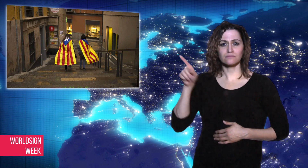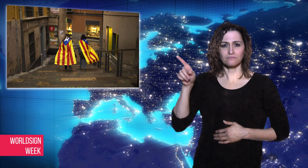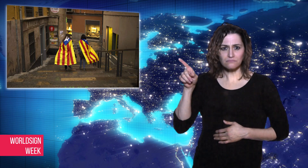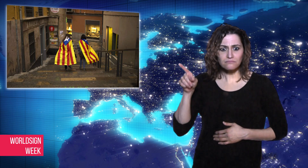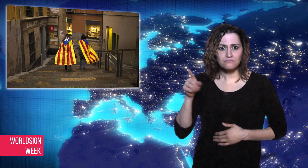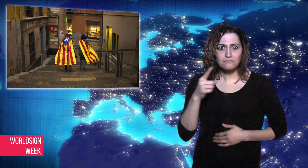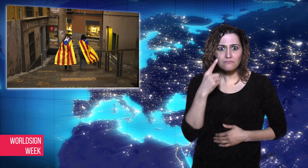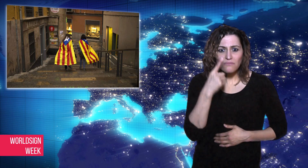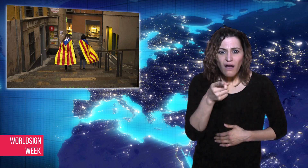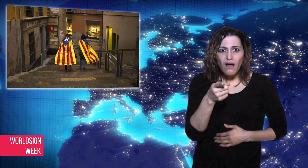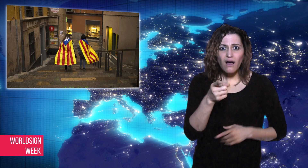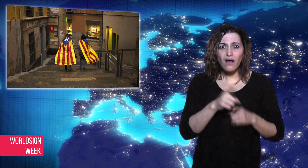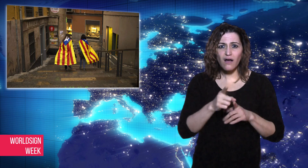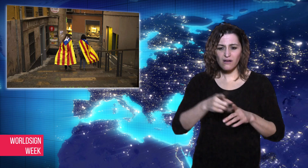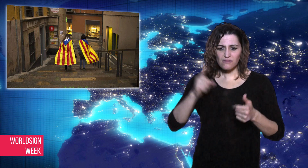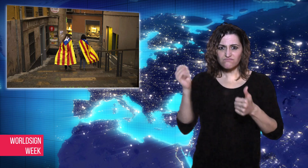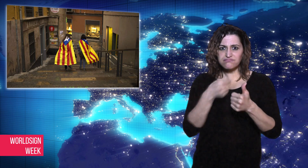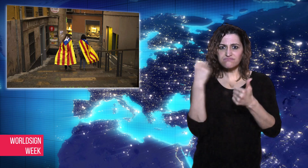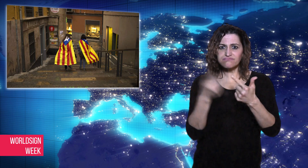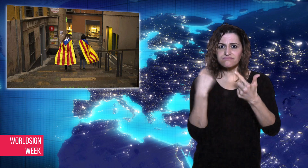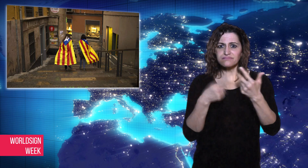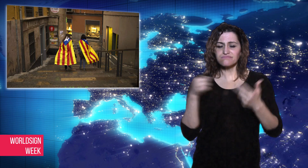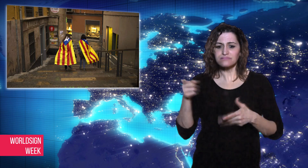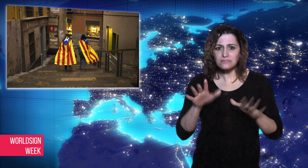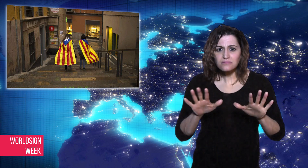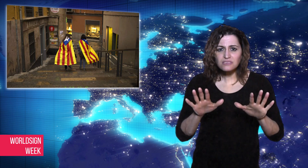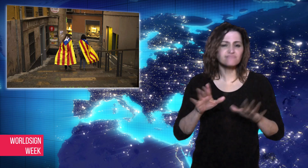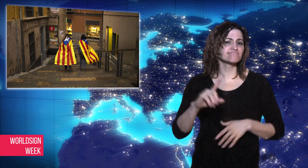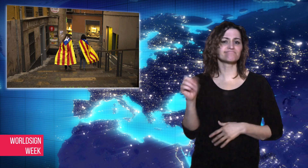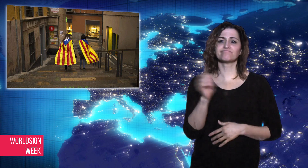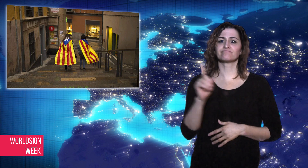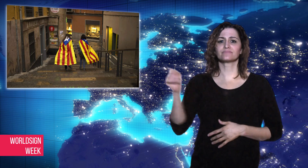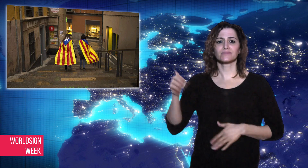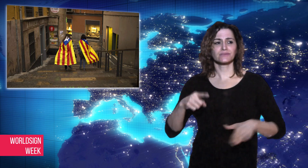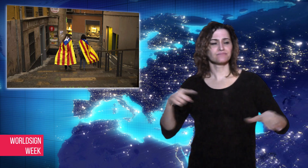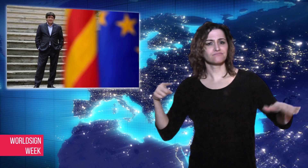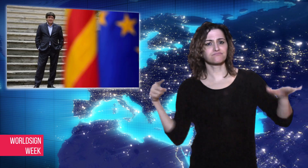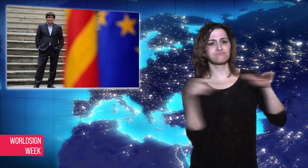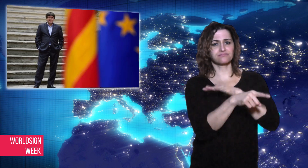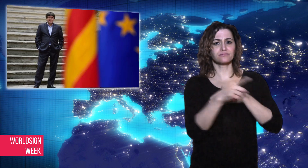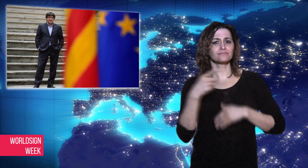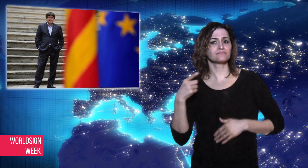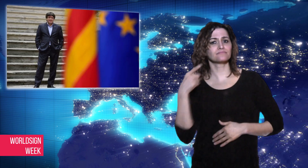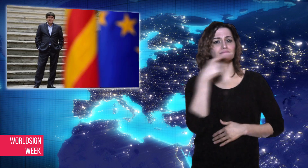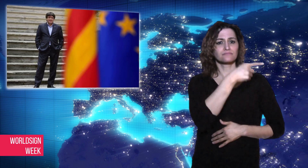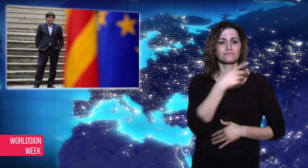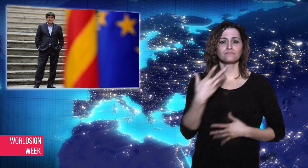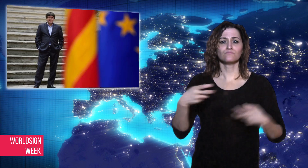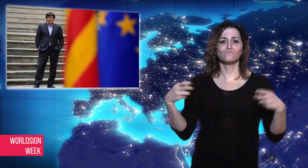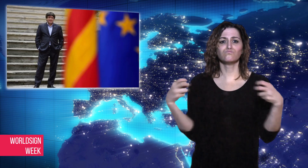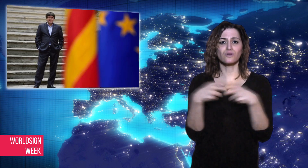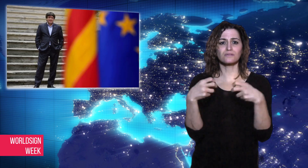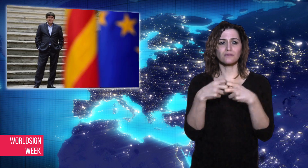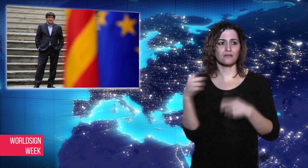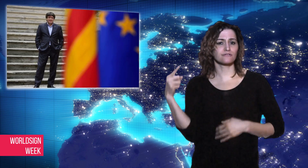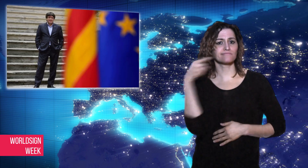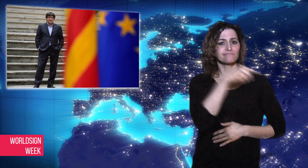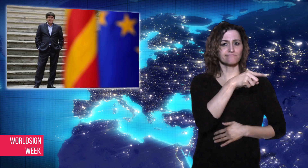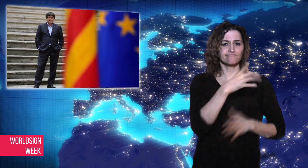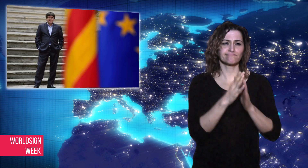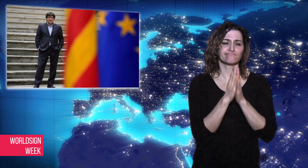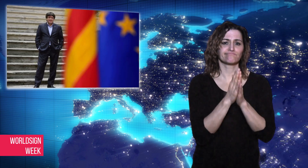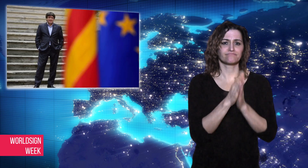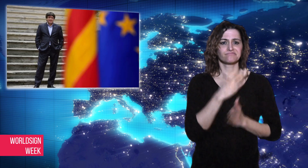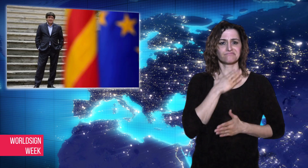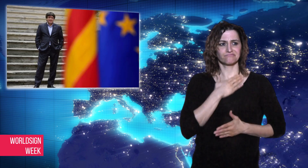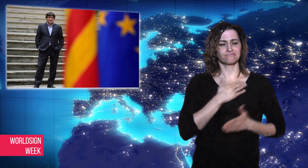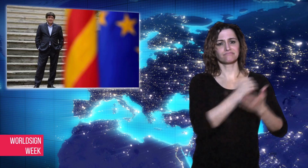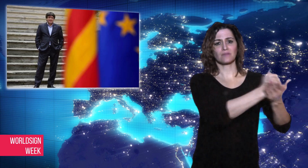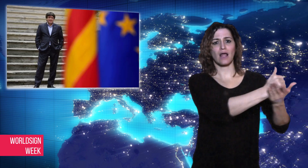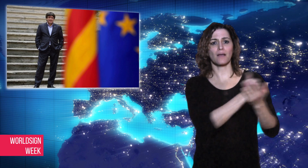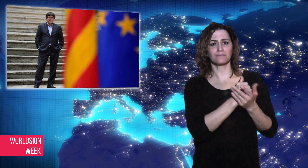all of the Catalan elected officials